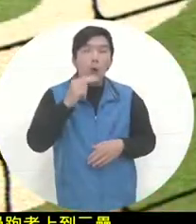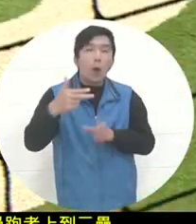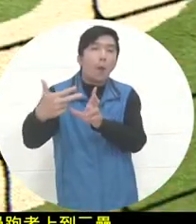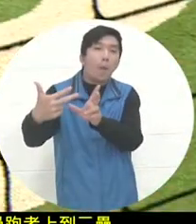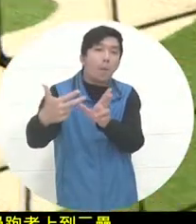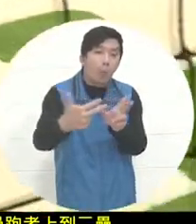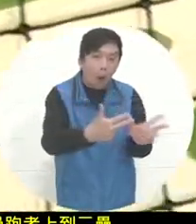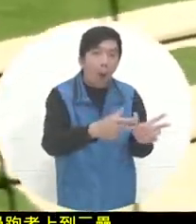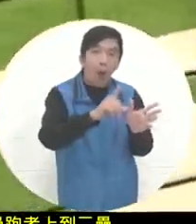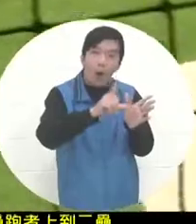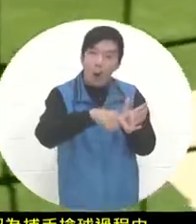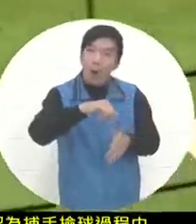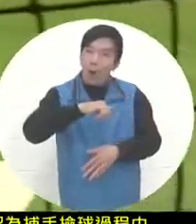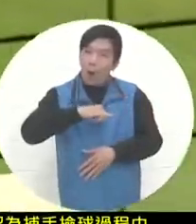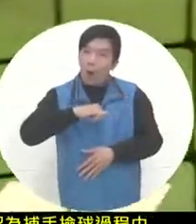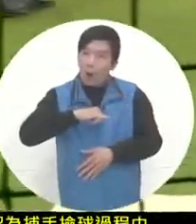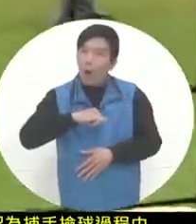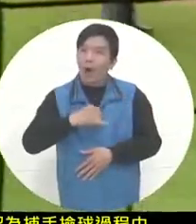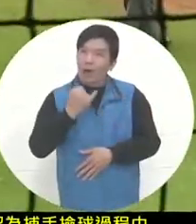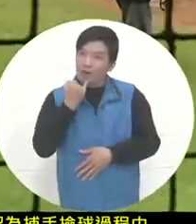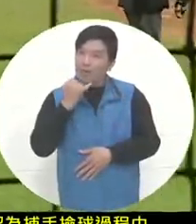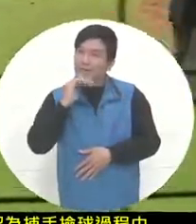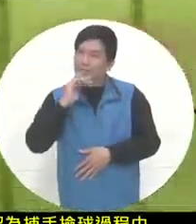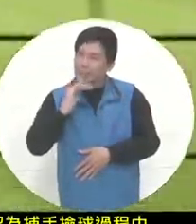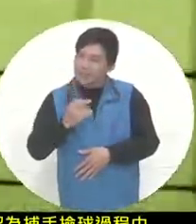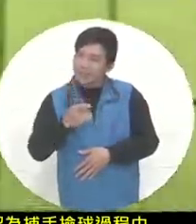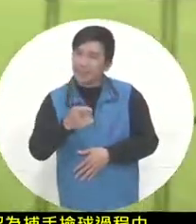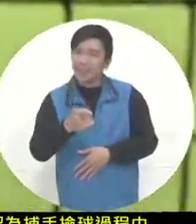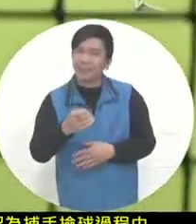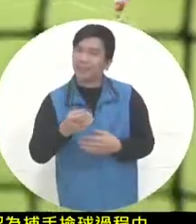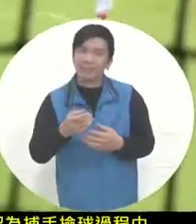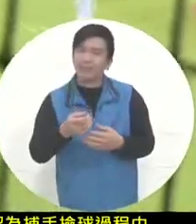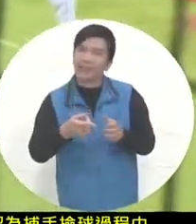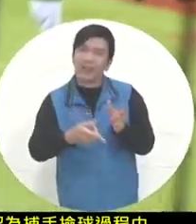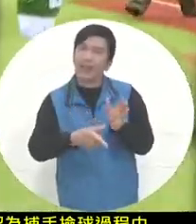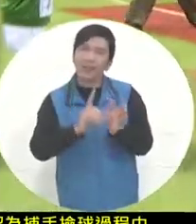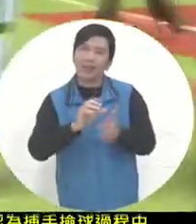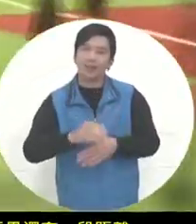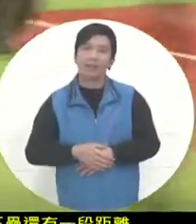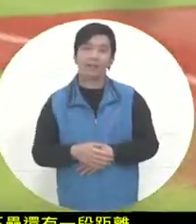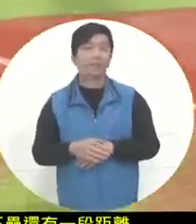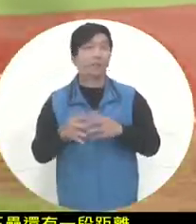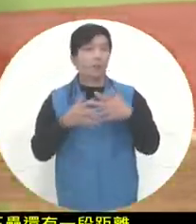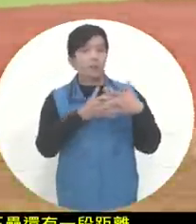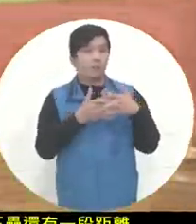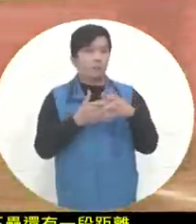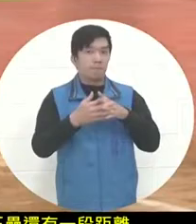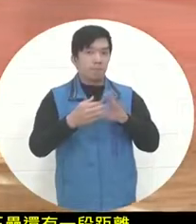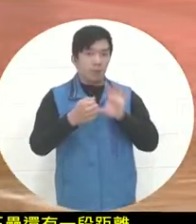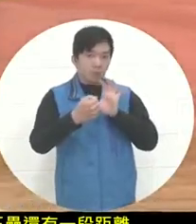He thinks that his feet have a chance to reach third base . But the American team is good. After picking up the ball,